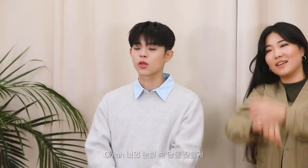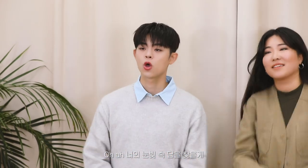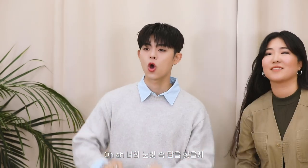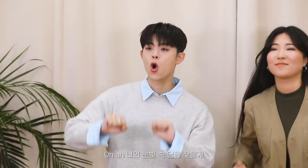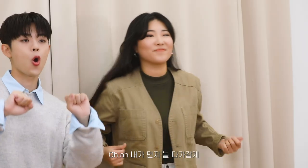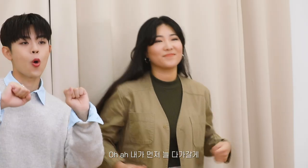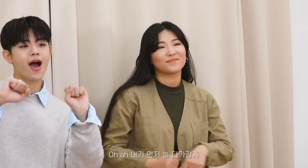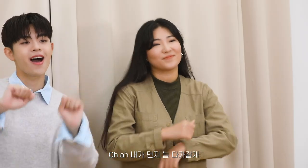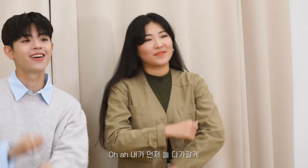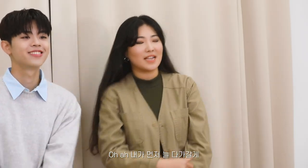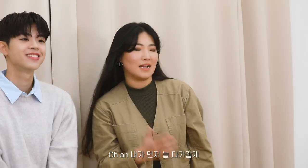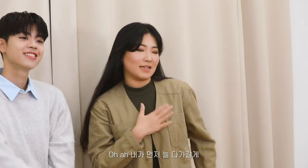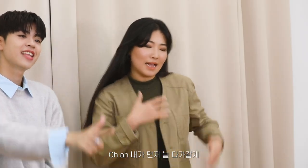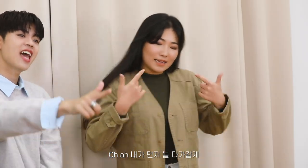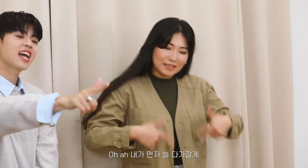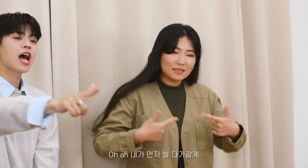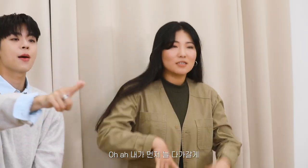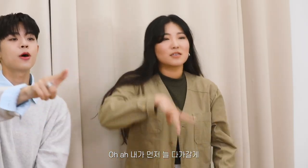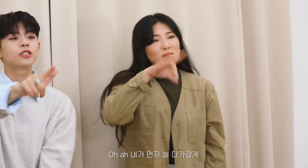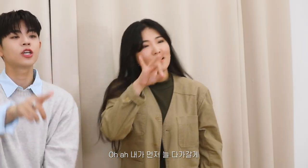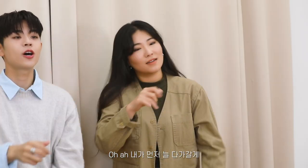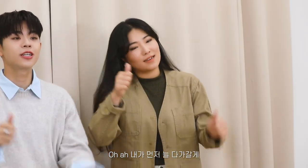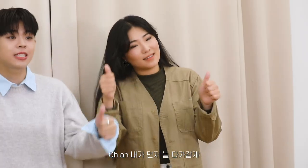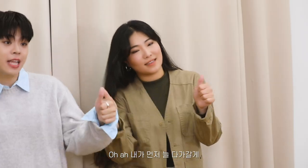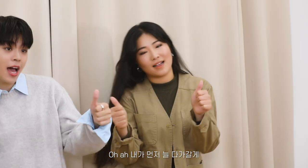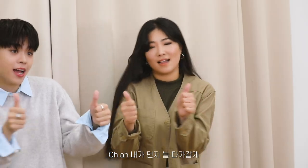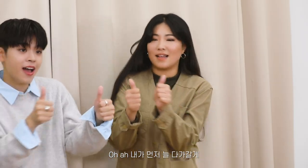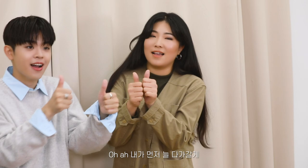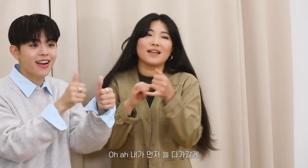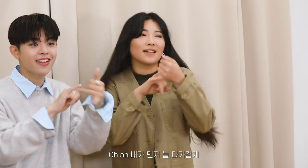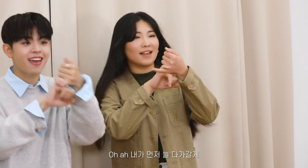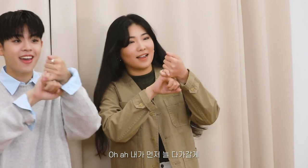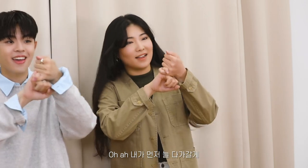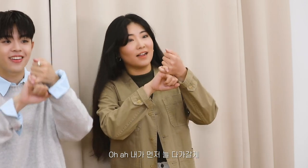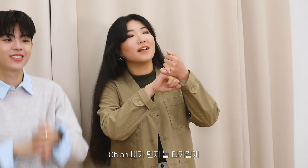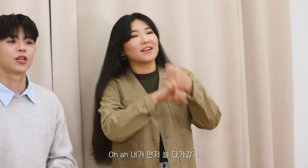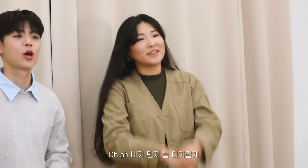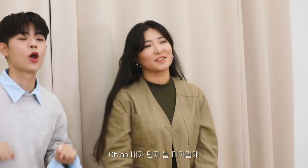Oh ah I will always come to you first